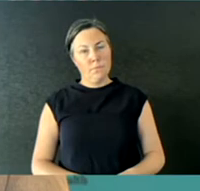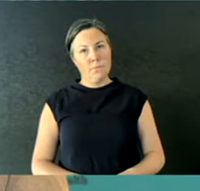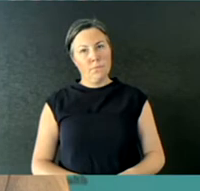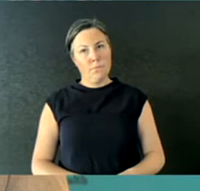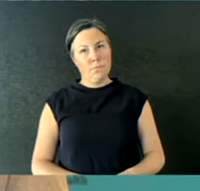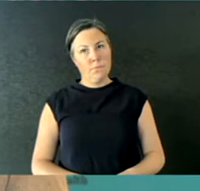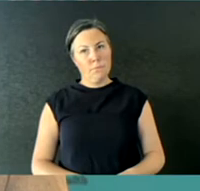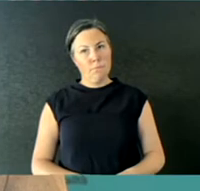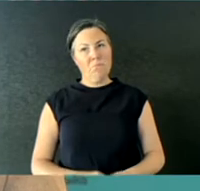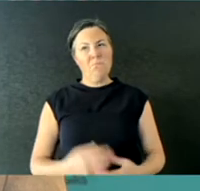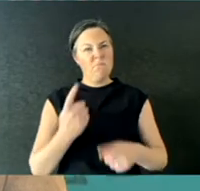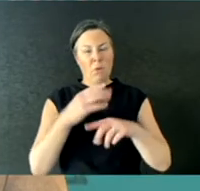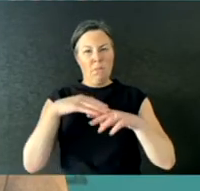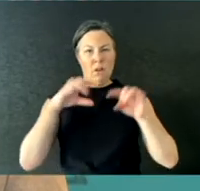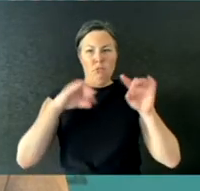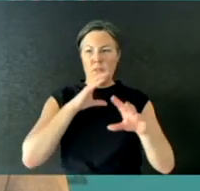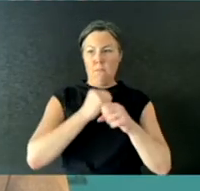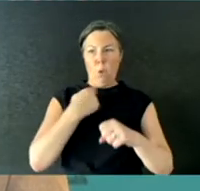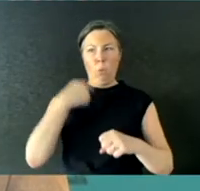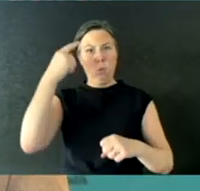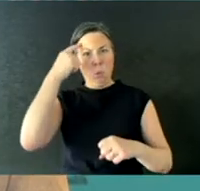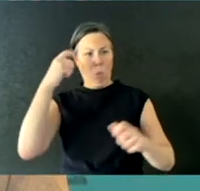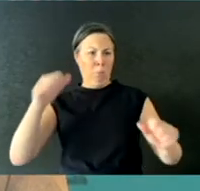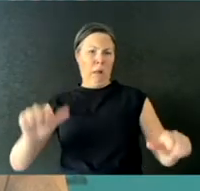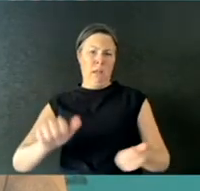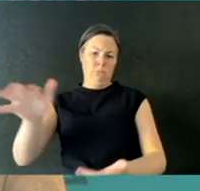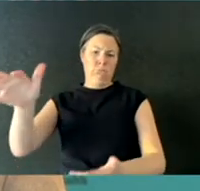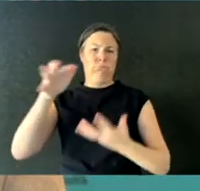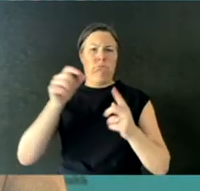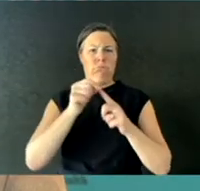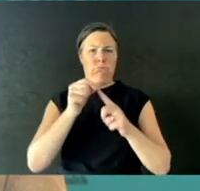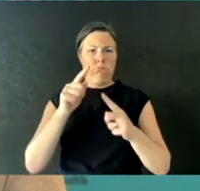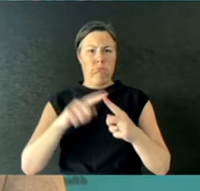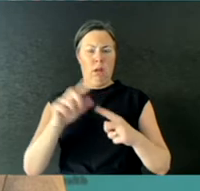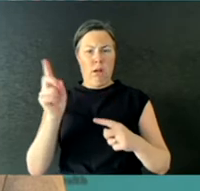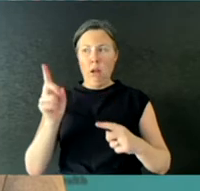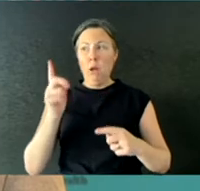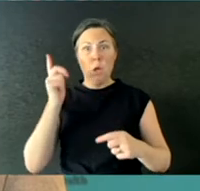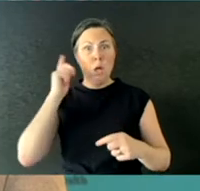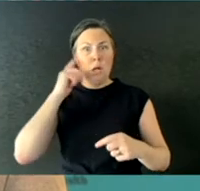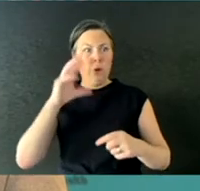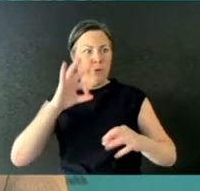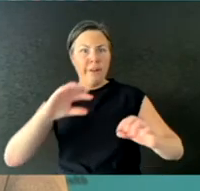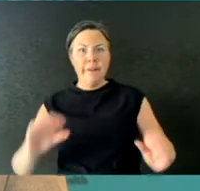now it turns out that we don't even have enough of the right masks for healthcare workers to access ones that fit them properly.